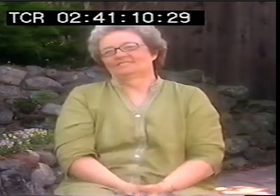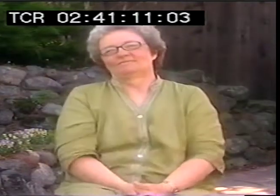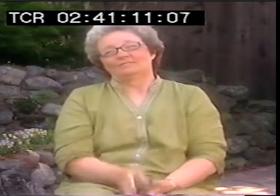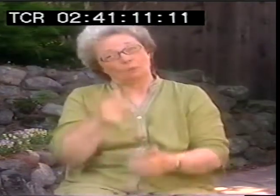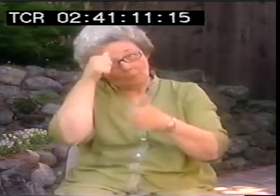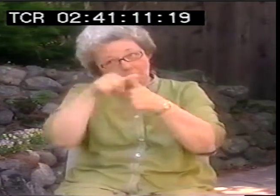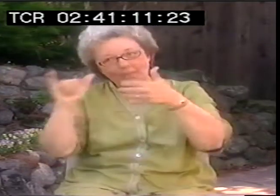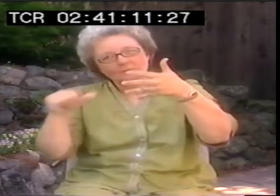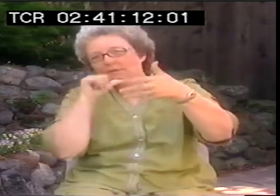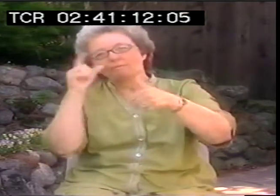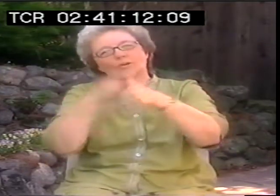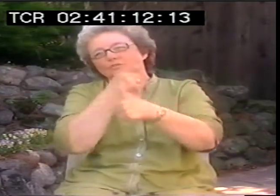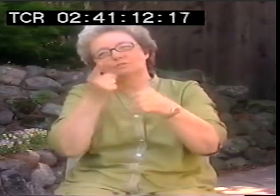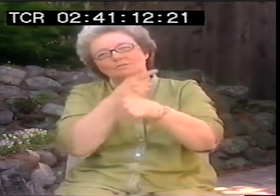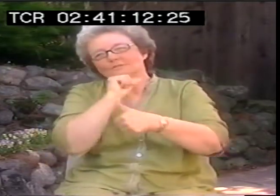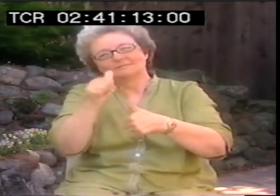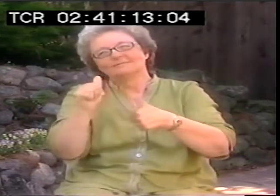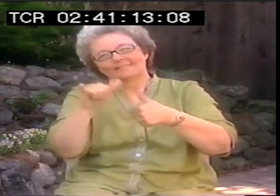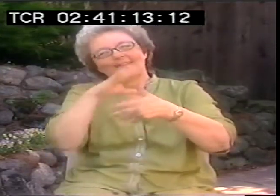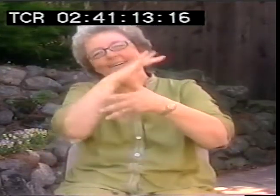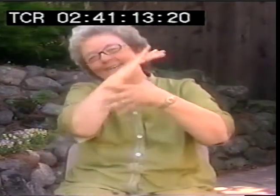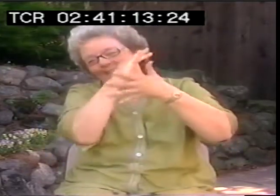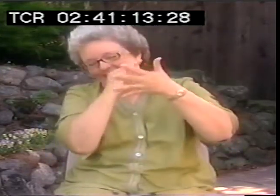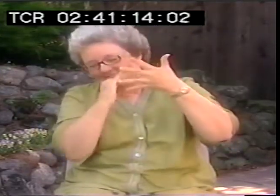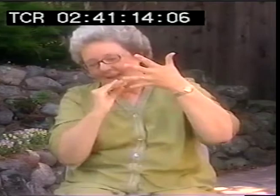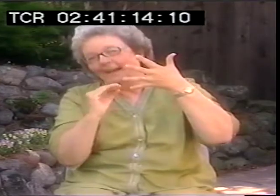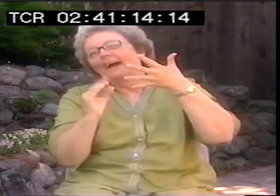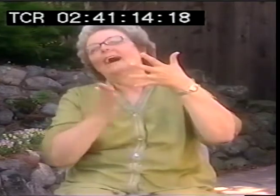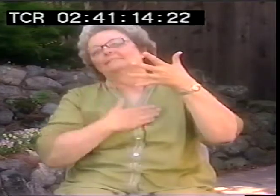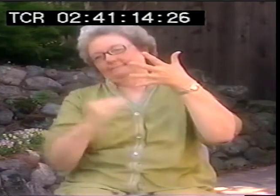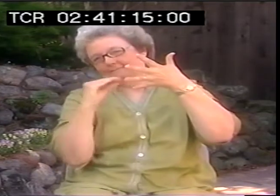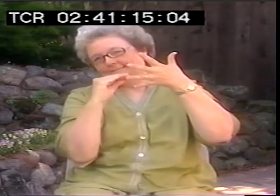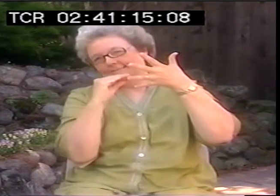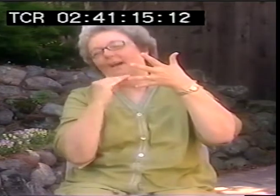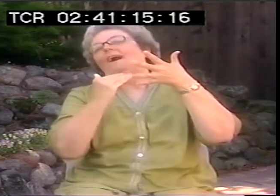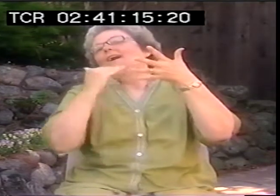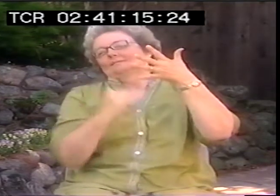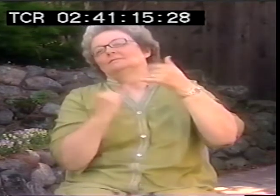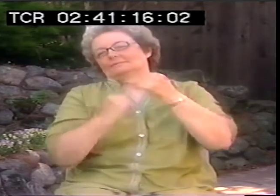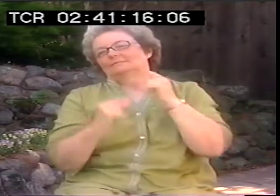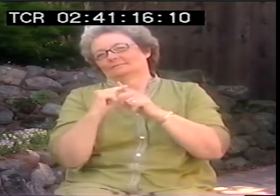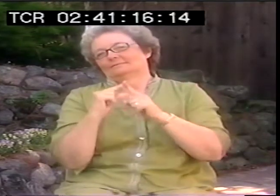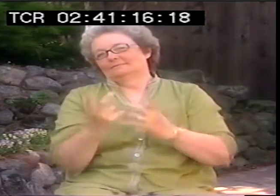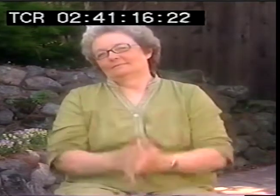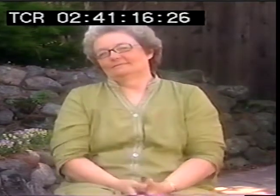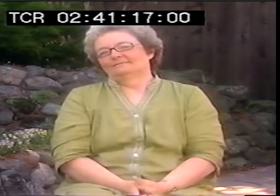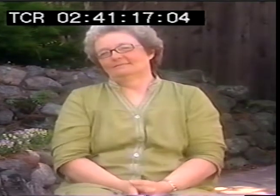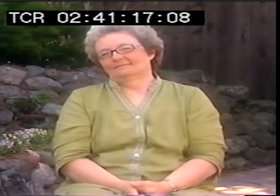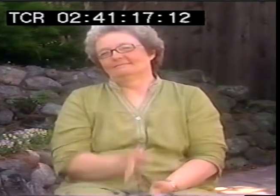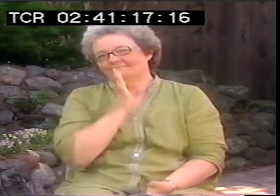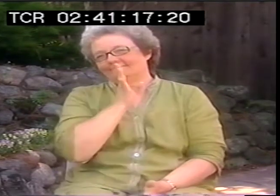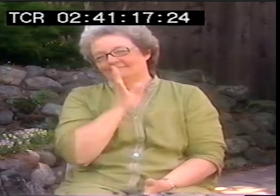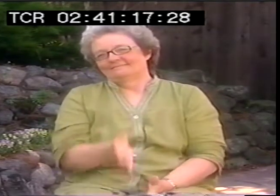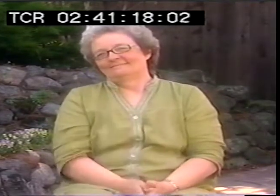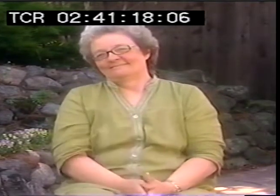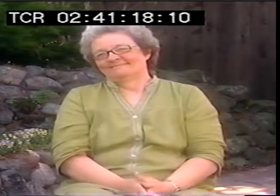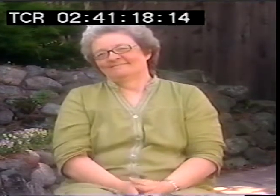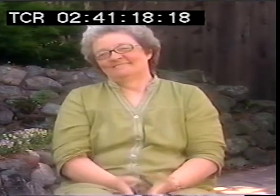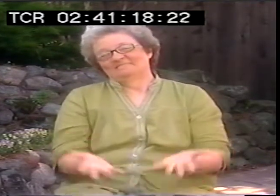Remember, that wasn't my first choice. I said my first choice is to not have any language and have people learning ASL to understand your film. And my last choice, absolute last